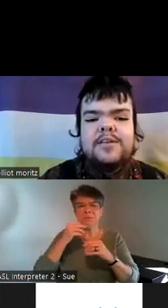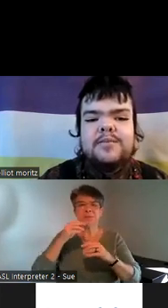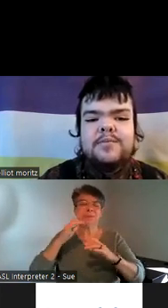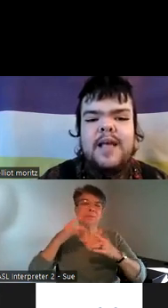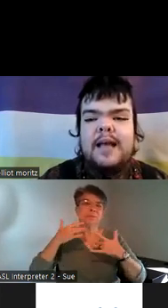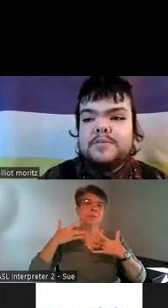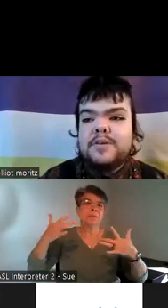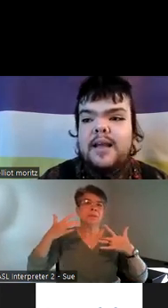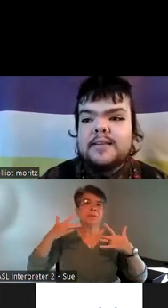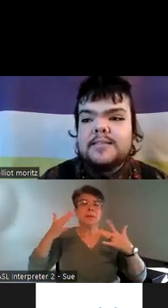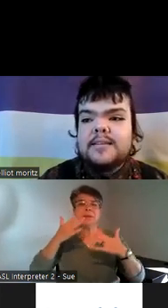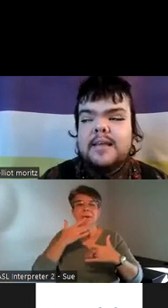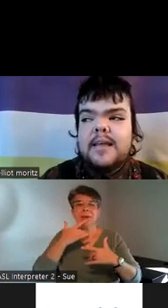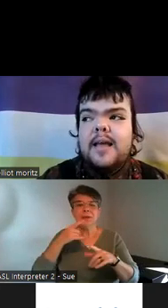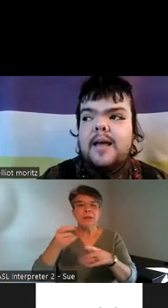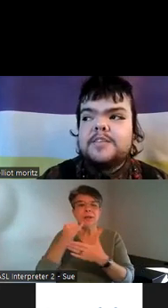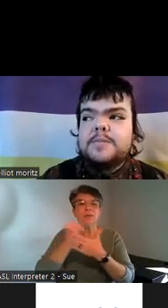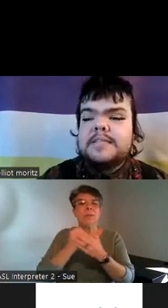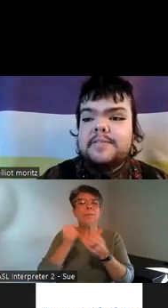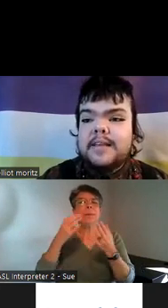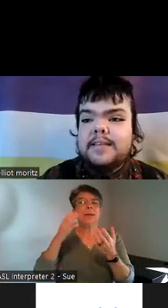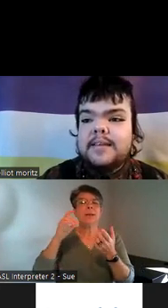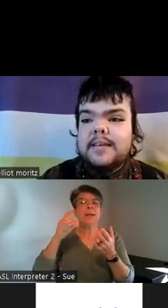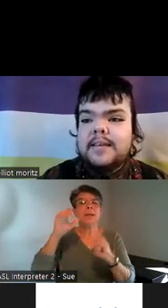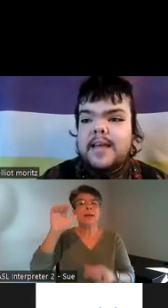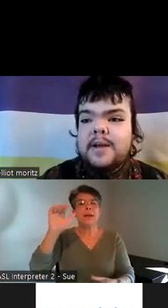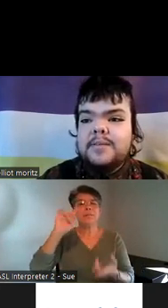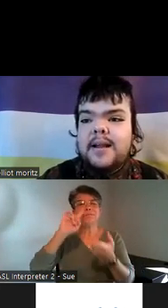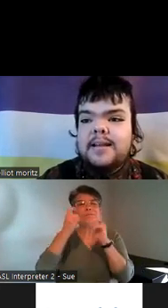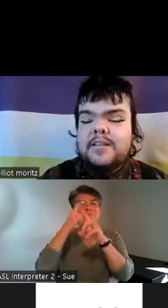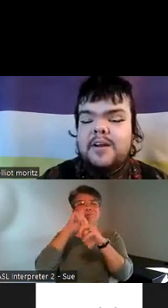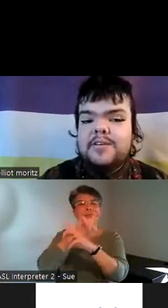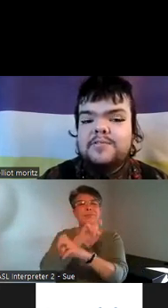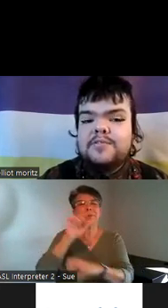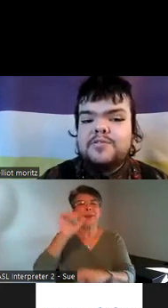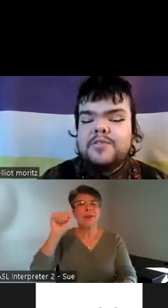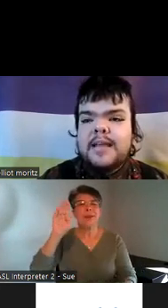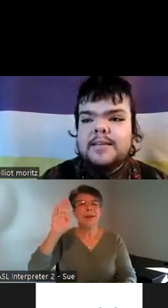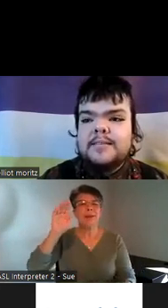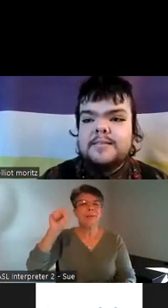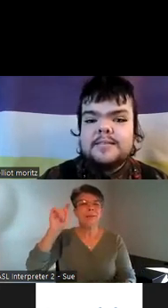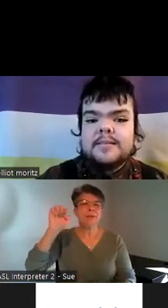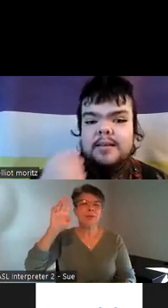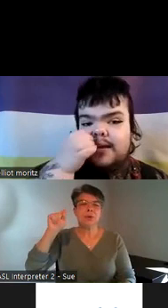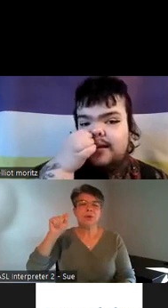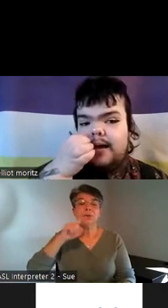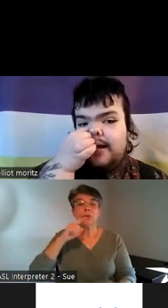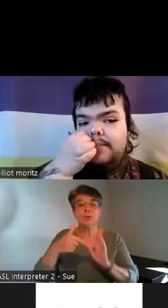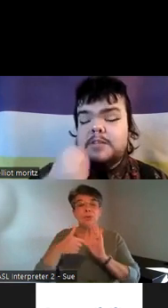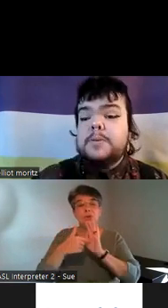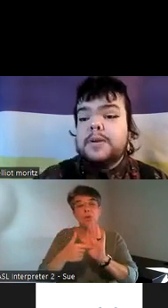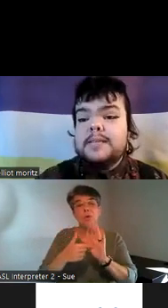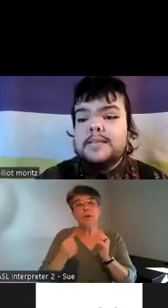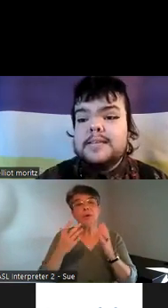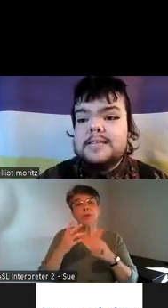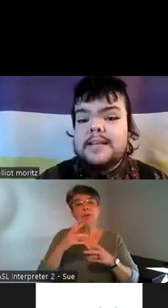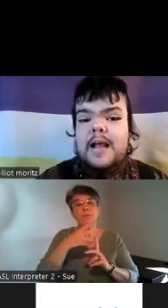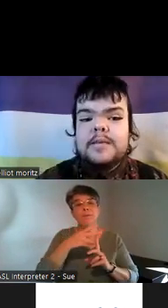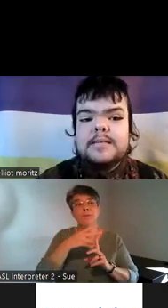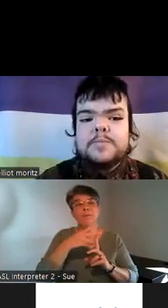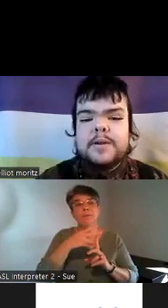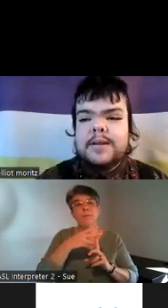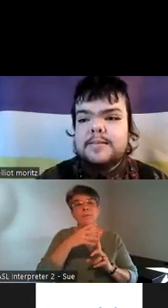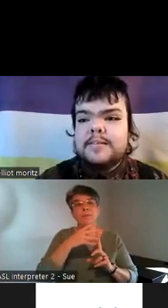lot of abstract specifically outlining a lot of trans um experience es and how he's experienced